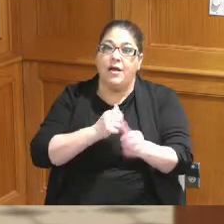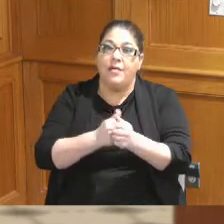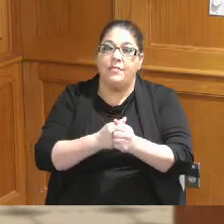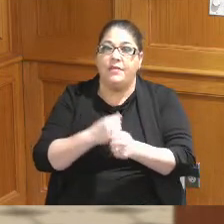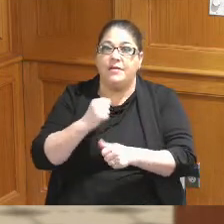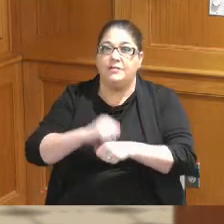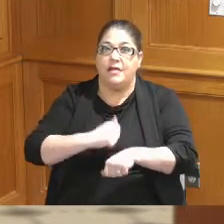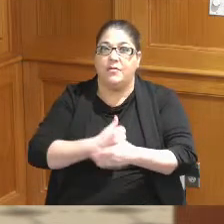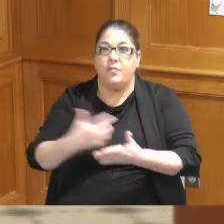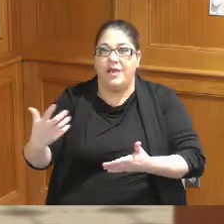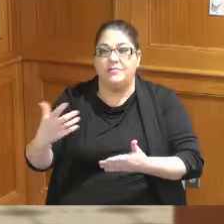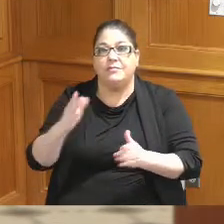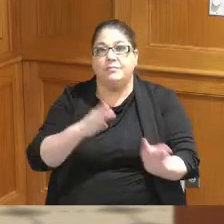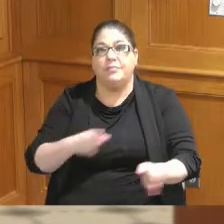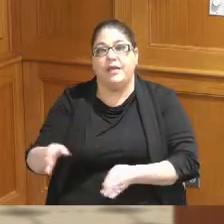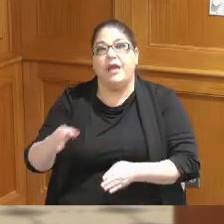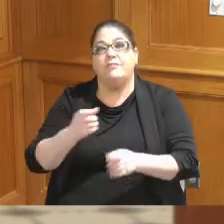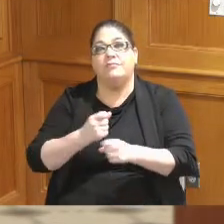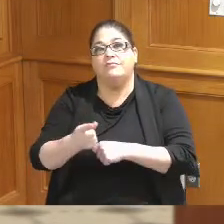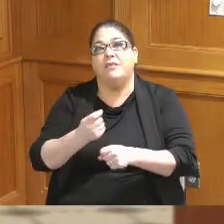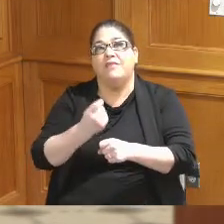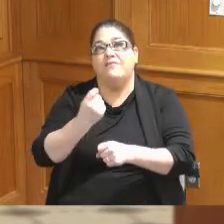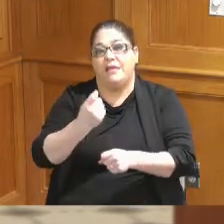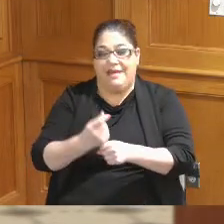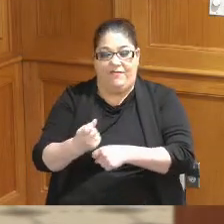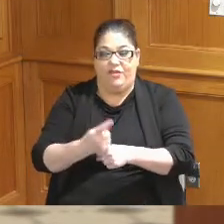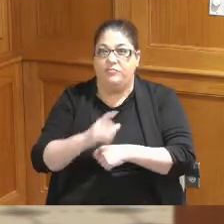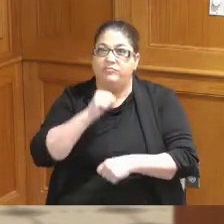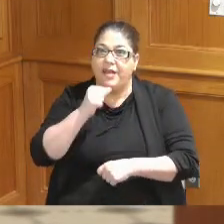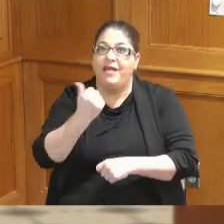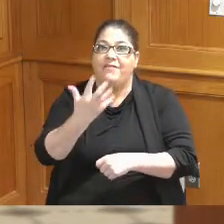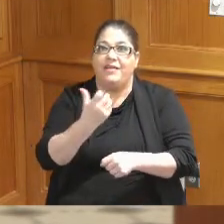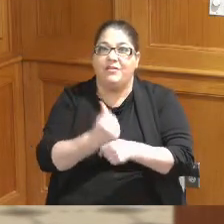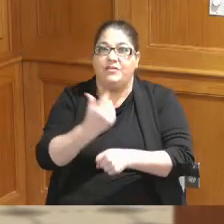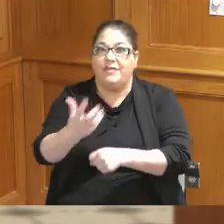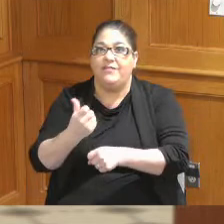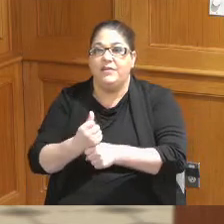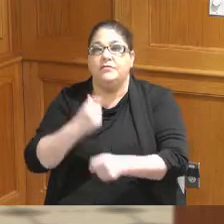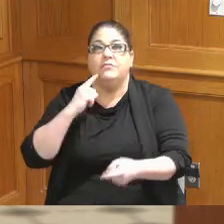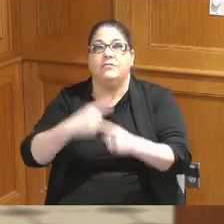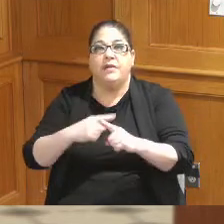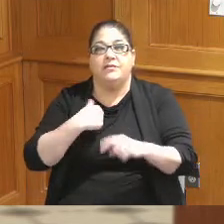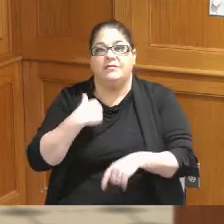to Ohio Revised Code every five years we have to update a 15-year Solid Waste plan we are